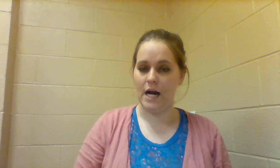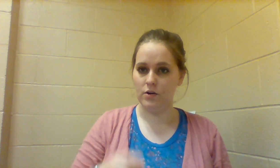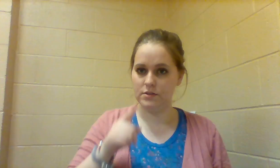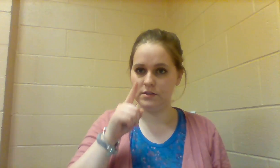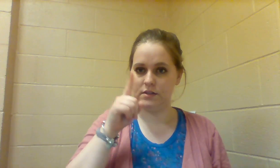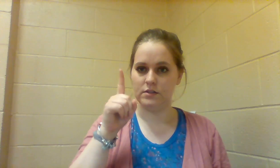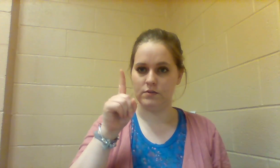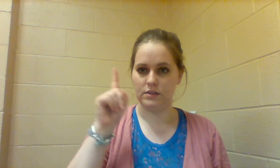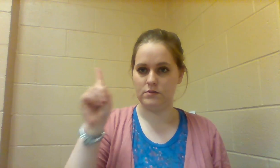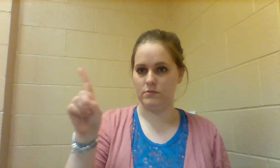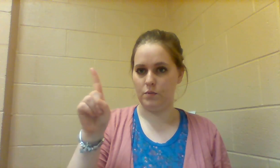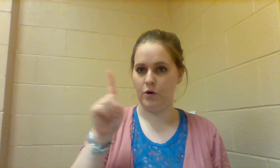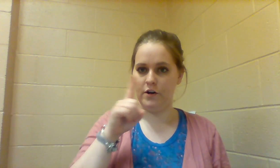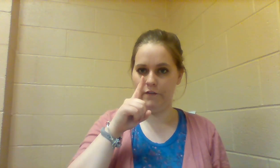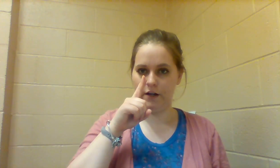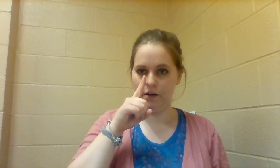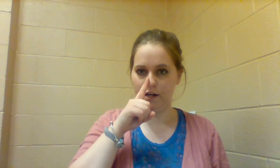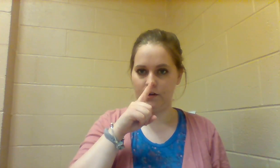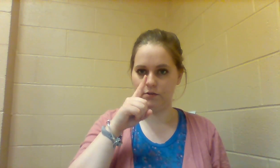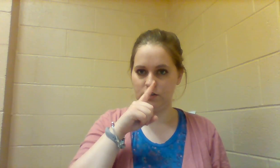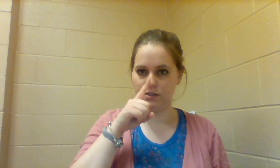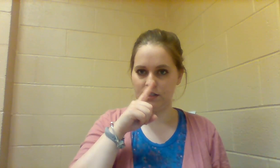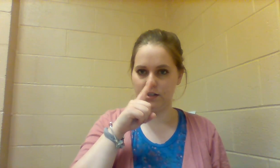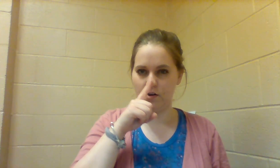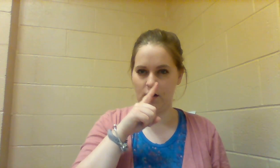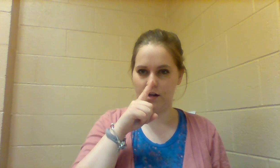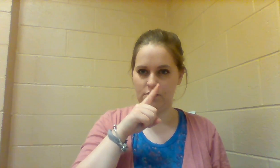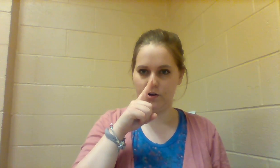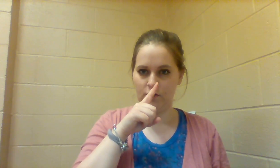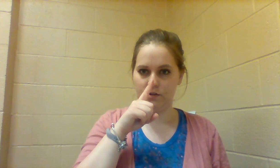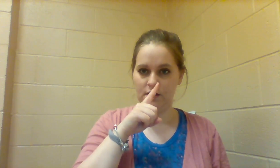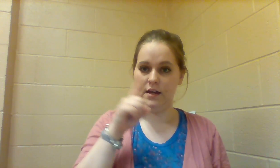MOUSE so it's your pointer finger and it goes just a little on your nose